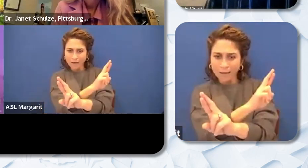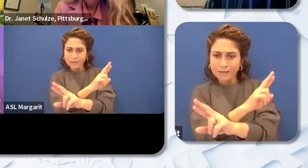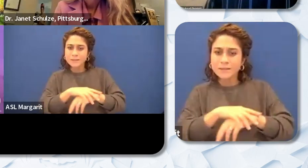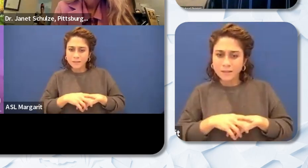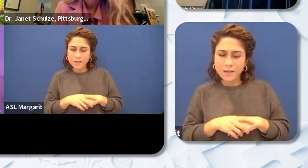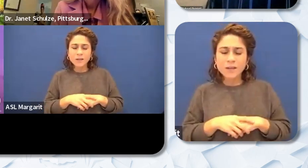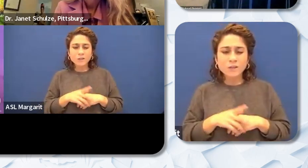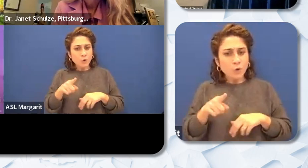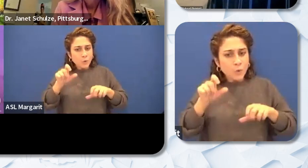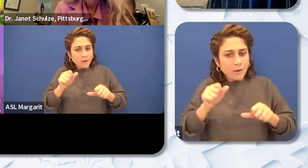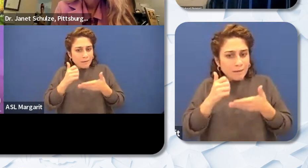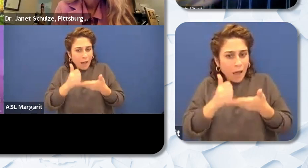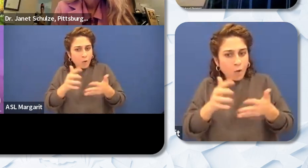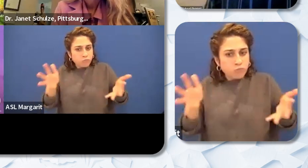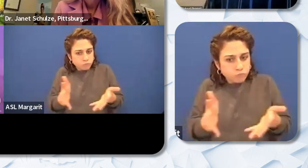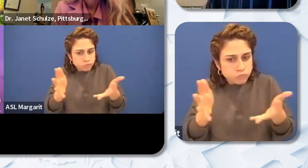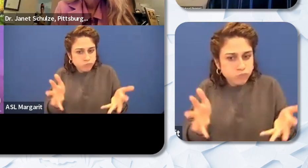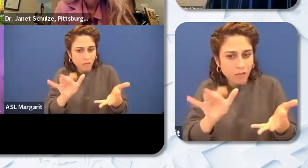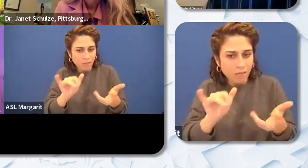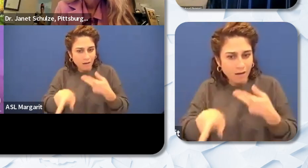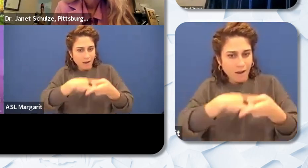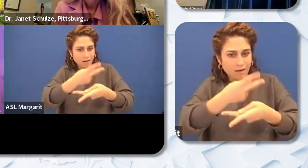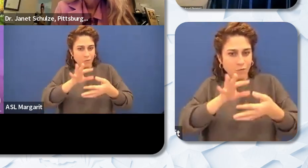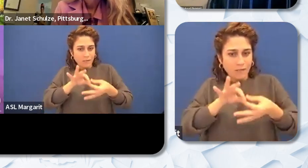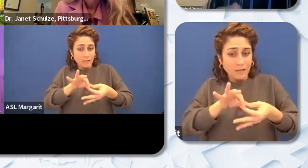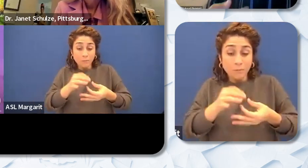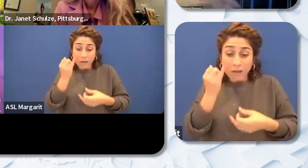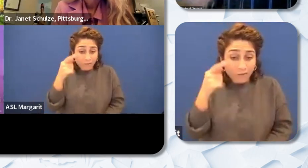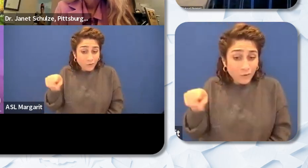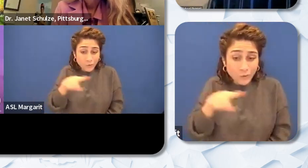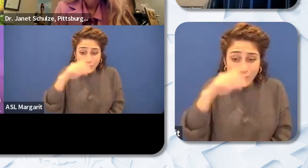cultivate those relationships. And if you don't know then all the more reason to get in those